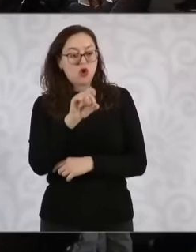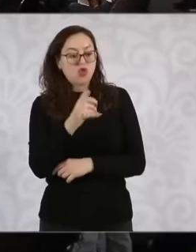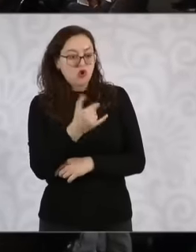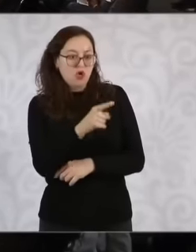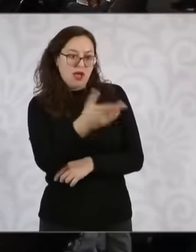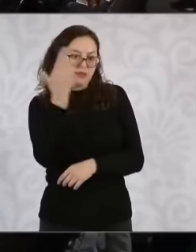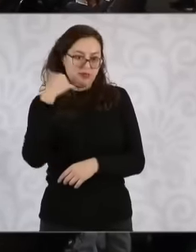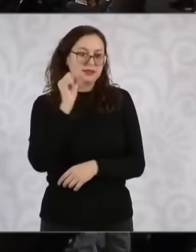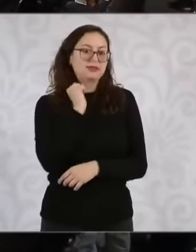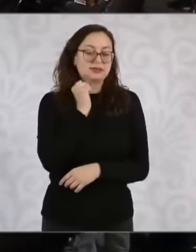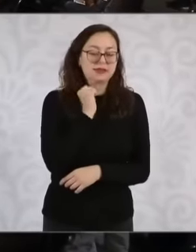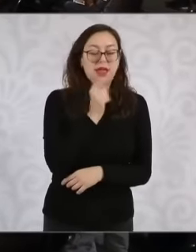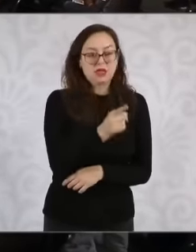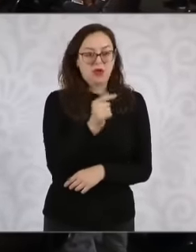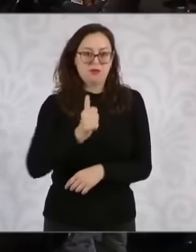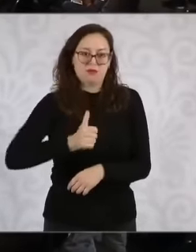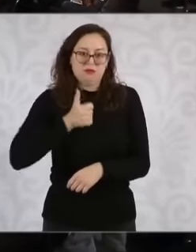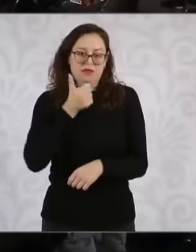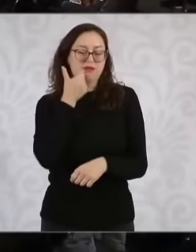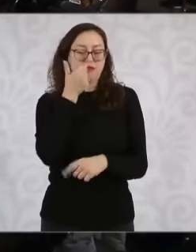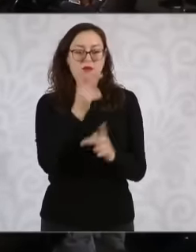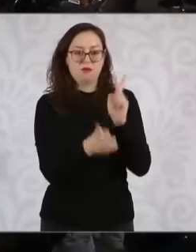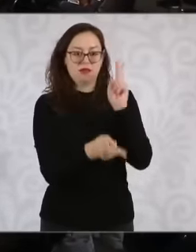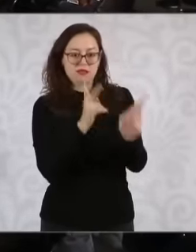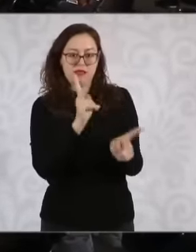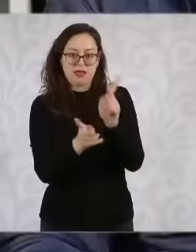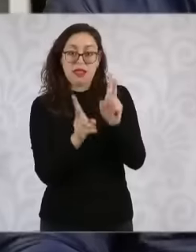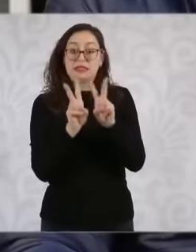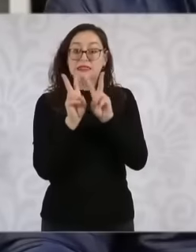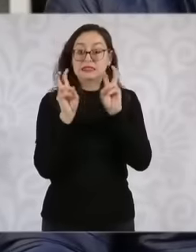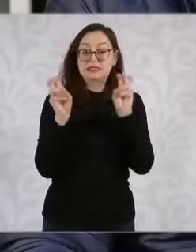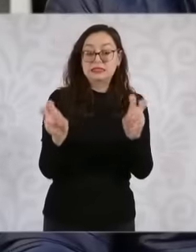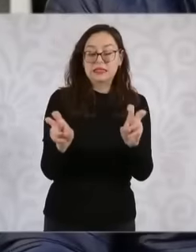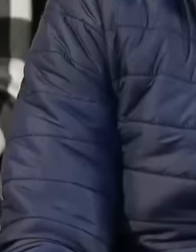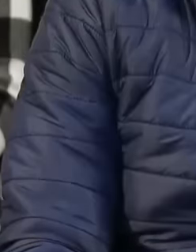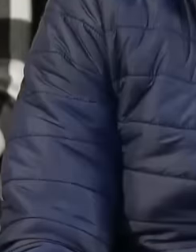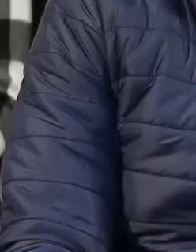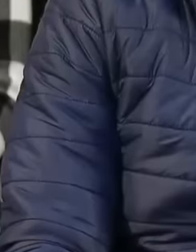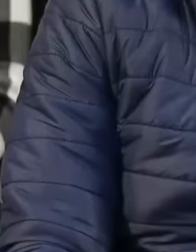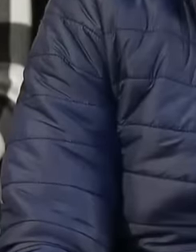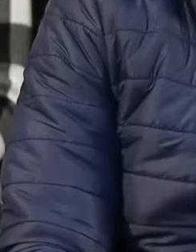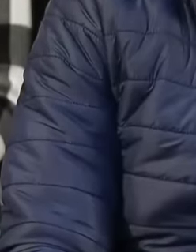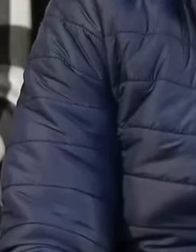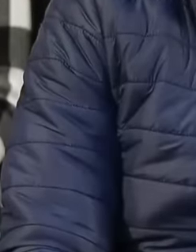because she needs to specify the issue of the electoral issue, it has already been mentioned that the law of